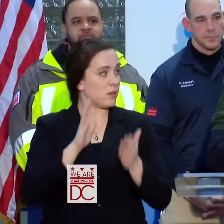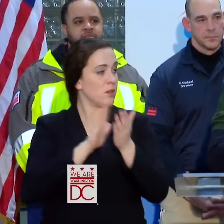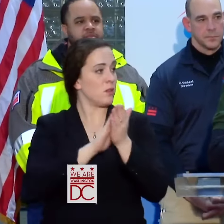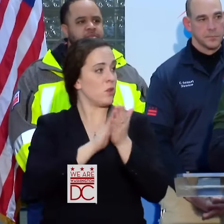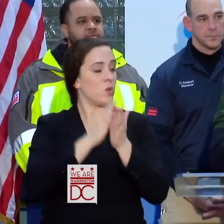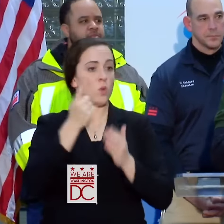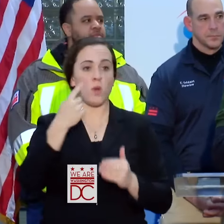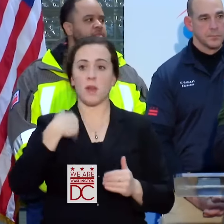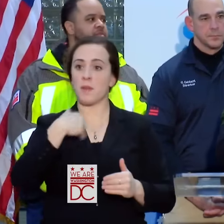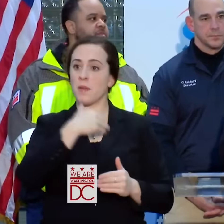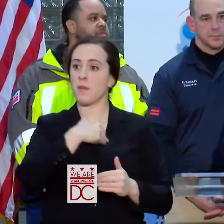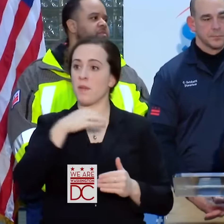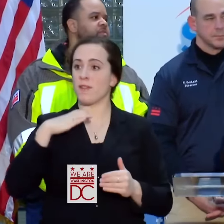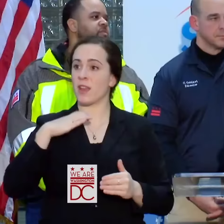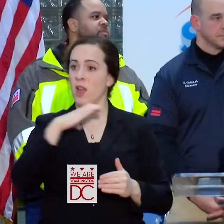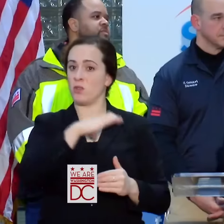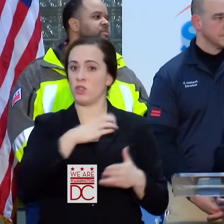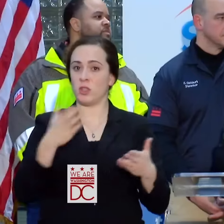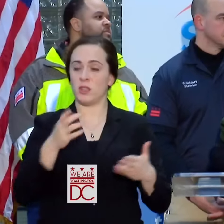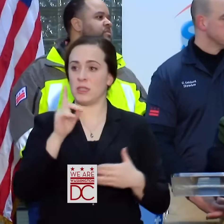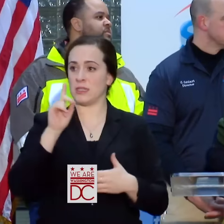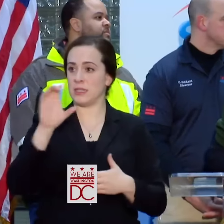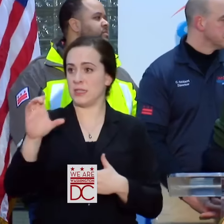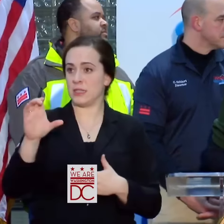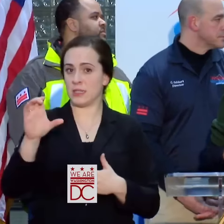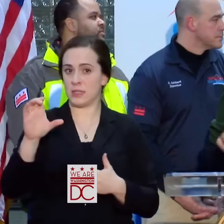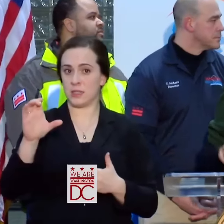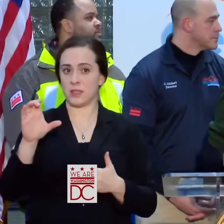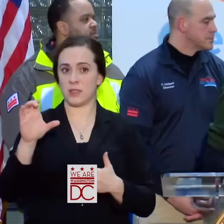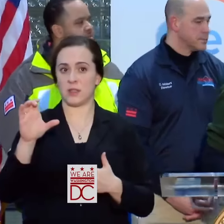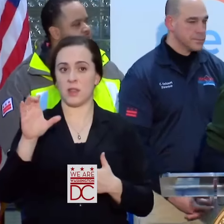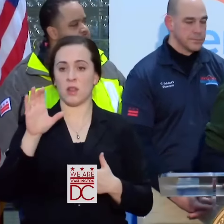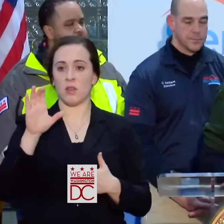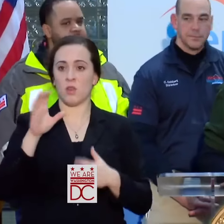OF OUR COUNCIL OF THE DISTRICT OF COLUMBIA WHO REPRESENTS WARD